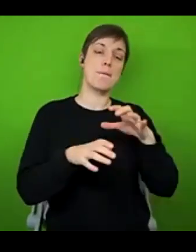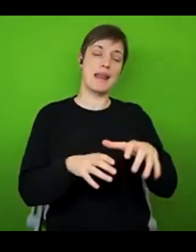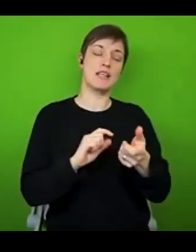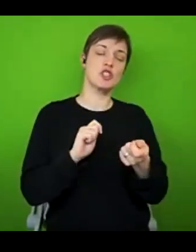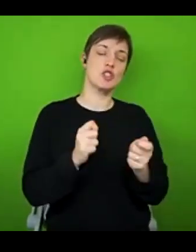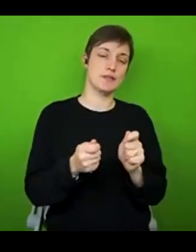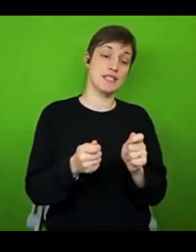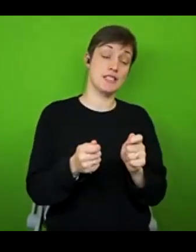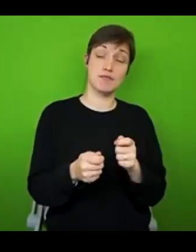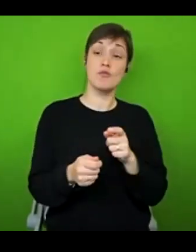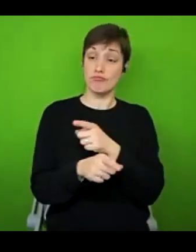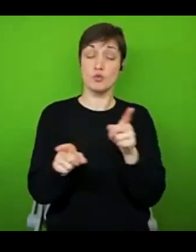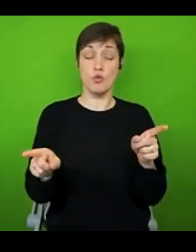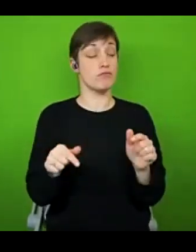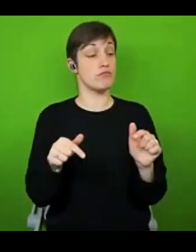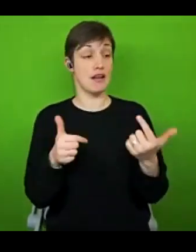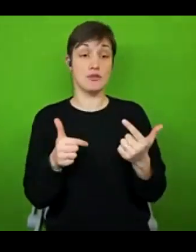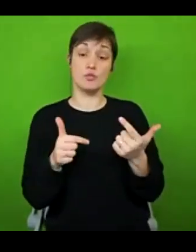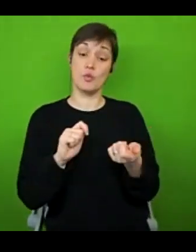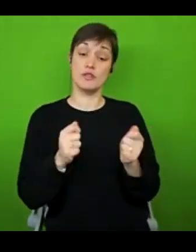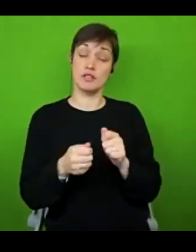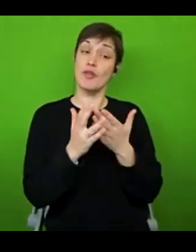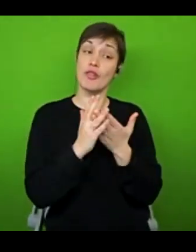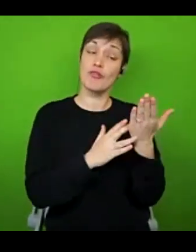adjustments during the application process as well as in the role itself.